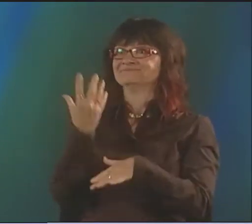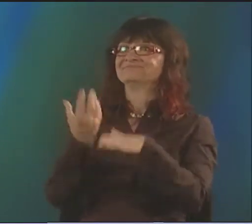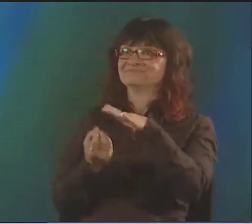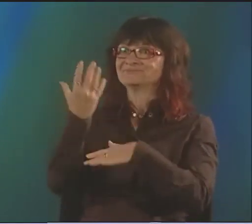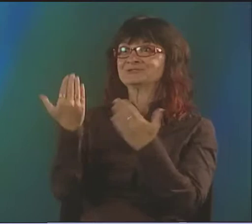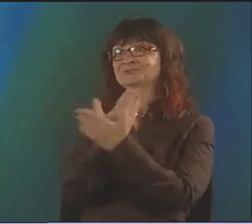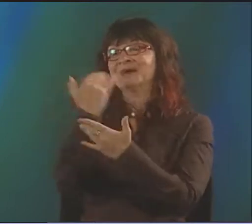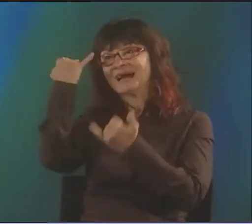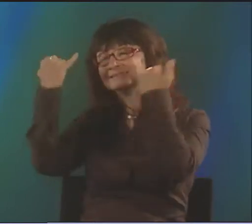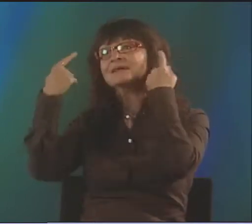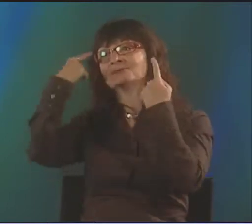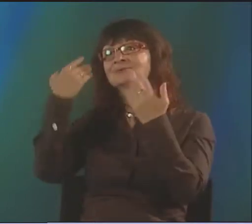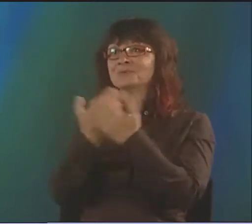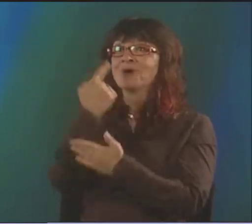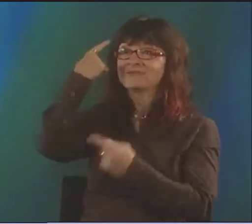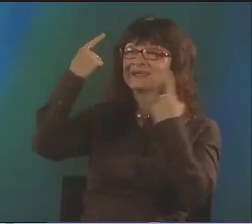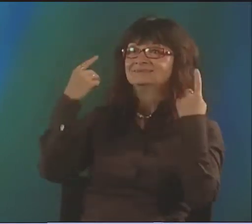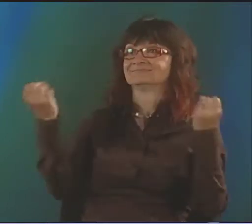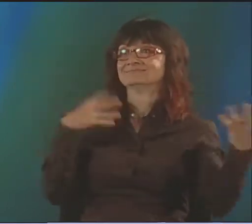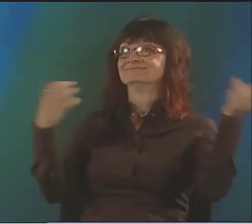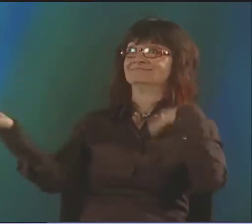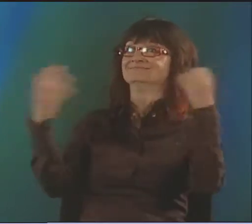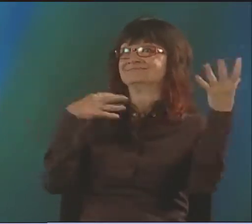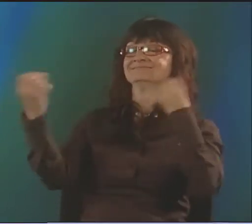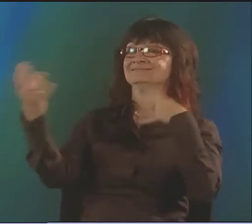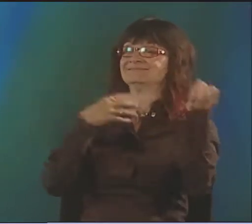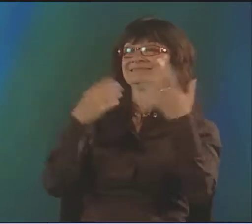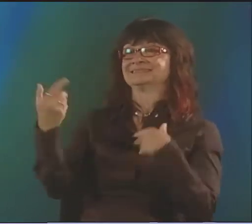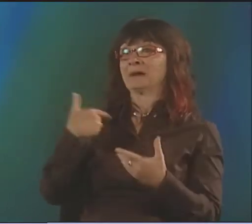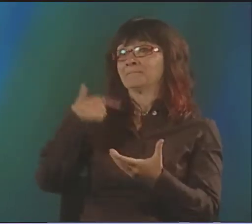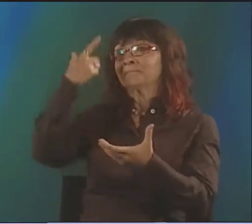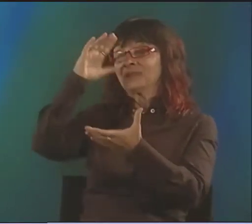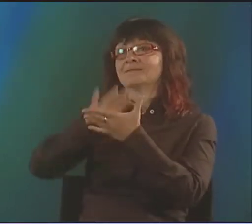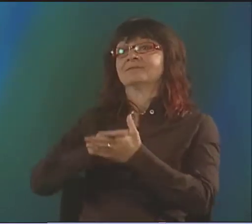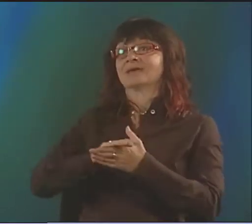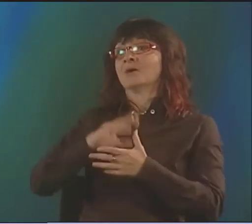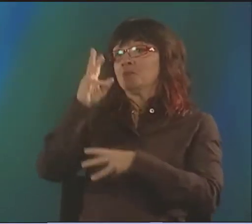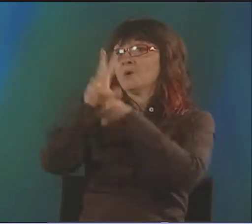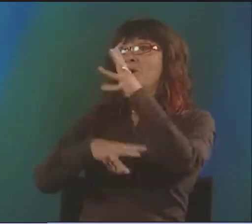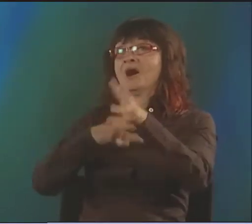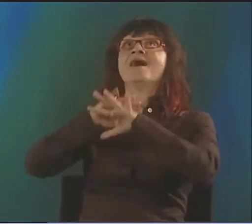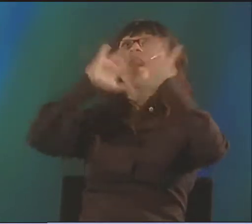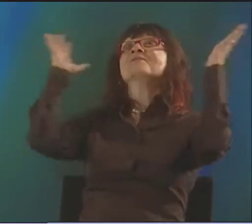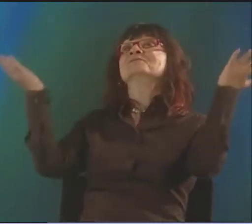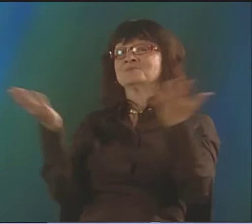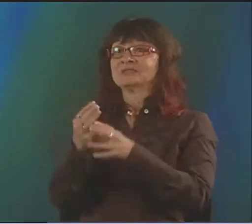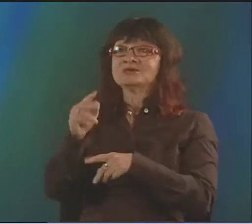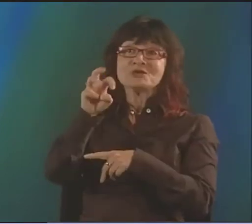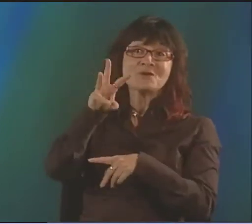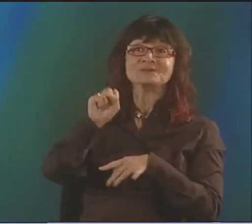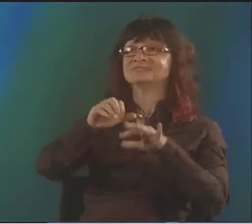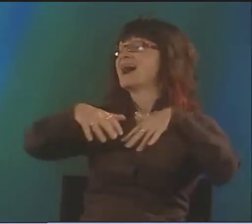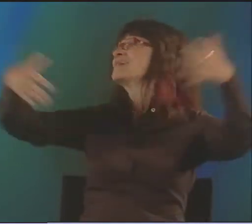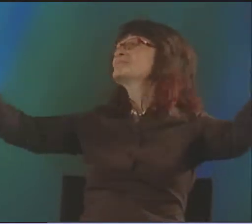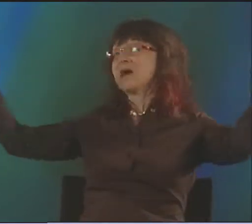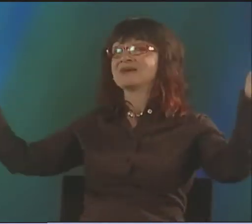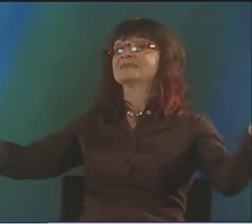HEARING KIDS, ADULTS, EVERYBODY. AND I ALWAYS GET NEW IDEAS. AND IT ALWAYS SPARKS NEW IDEAS WITHIN ME WHEN I MEET DIFFERENT PEOPLE.